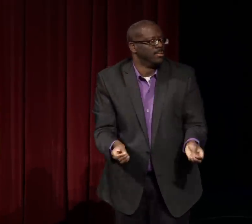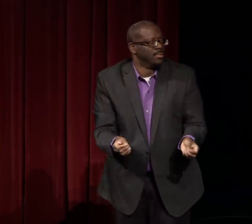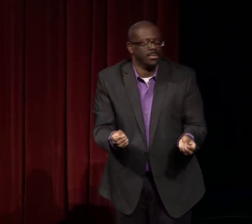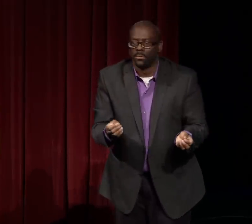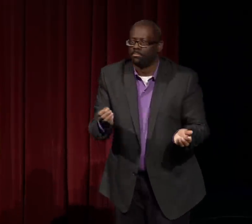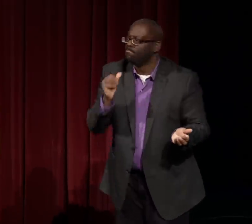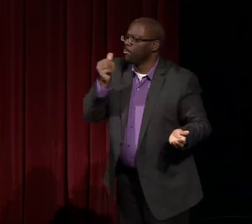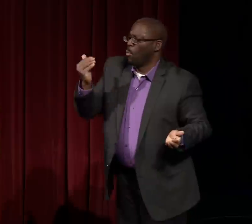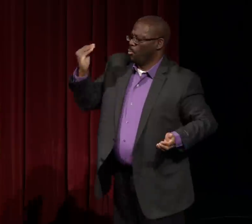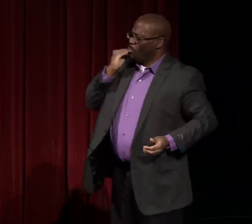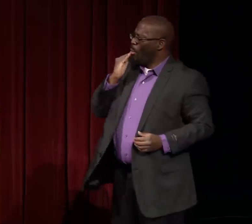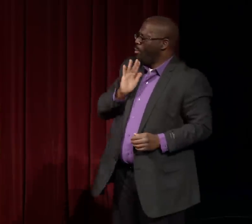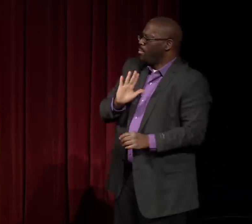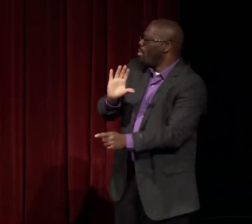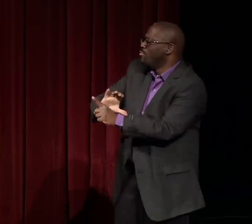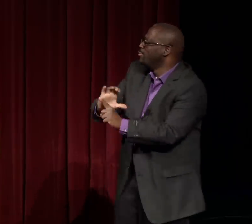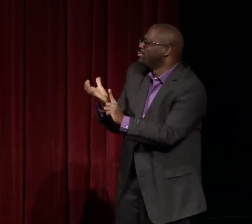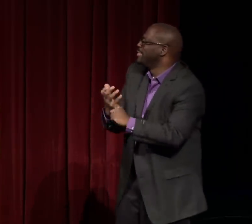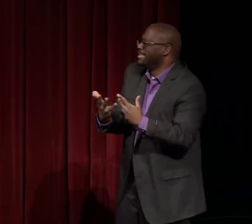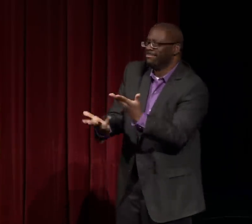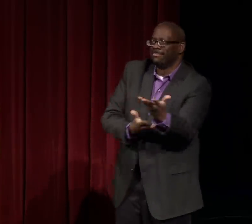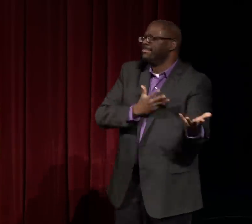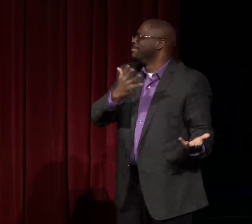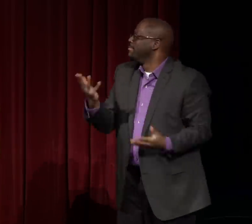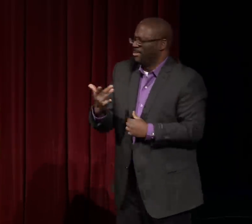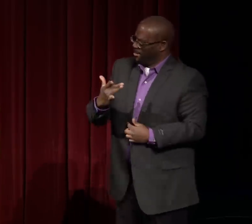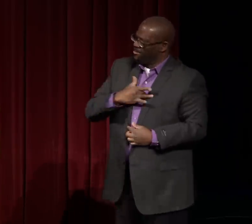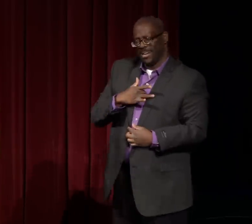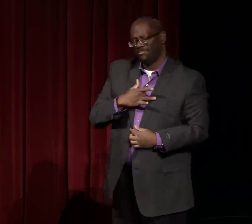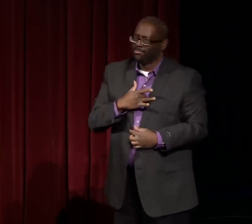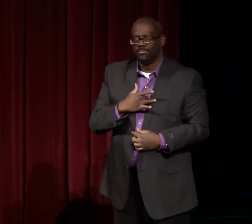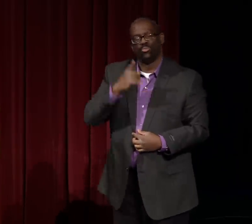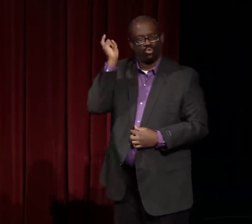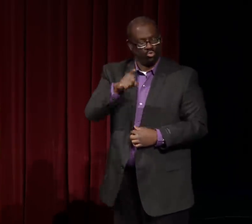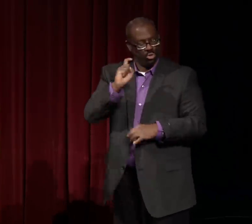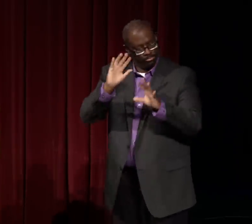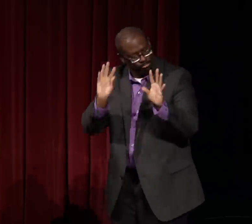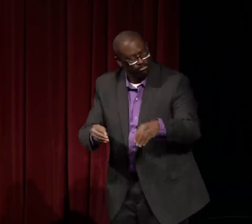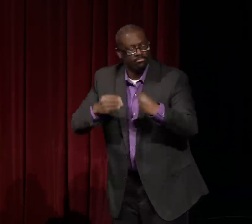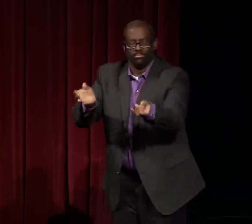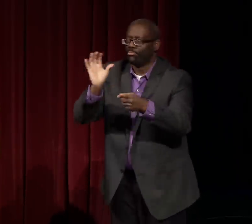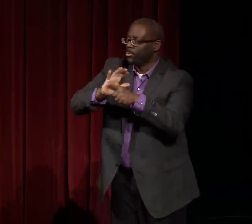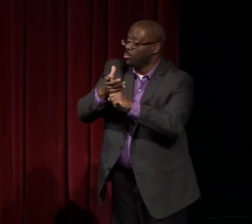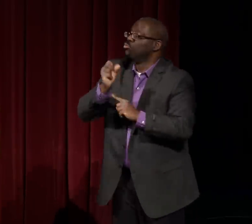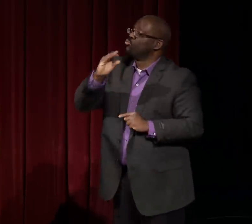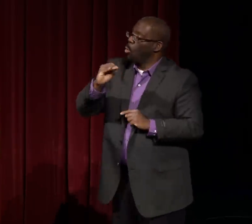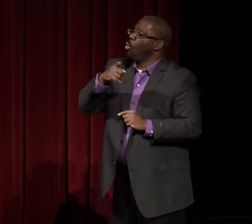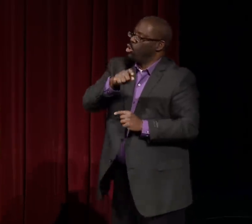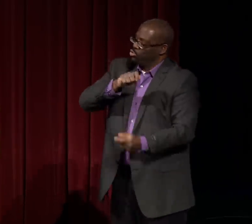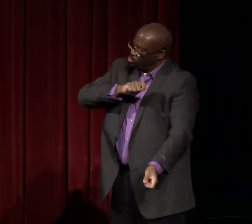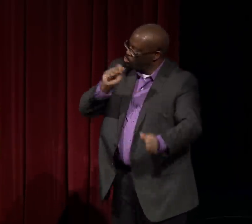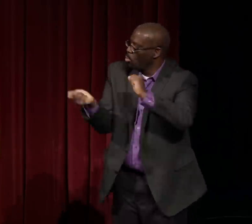For black deaf people, they would engage in all these rituals in the Black culture,